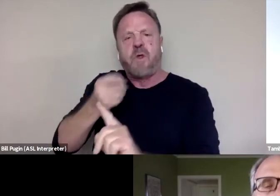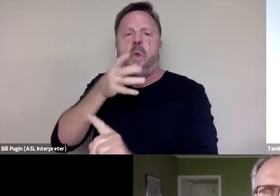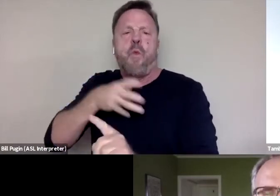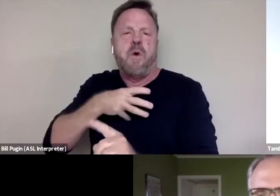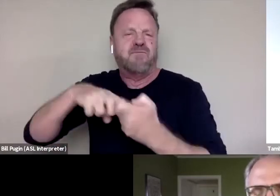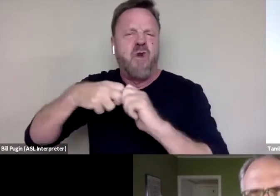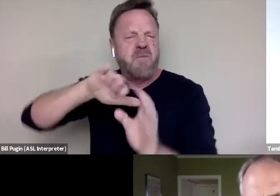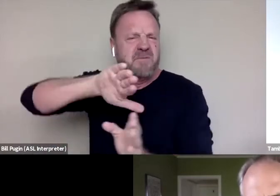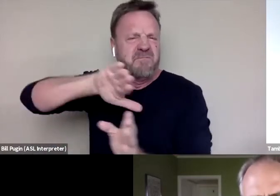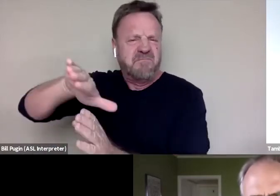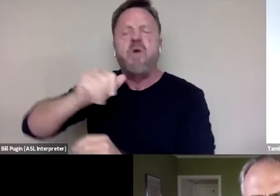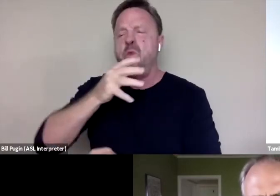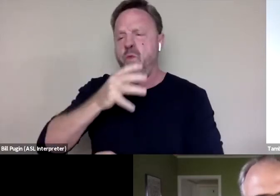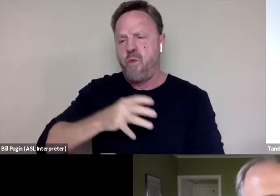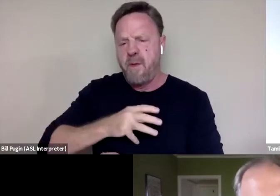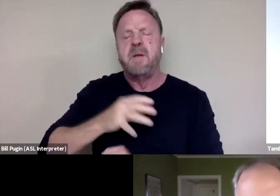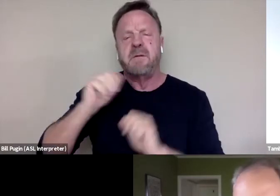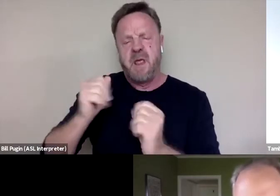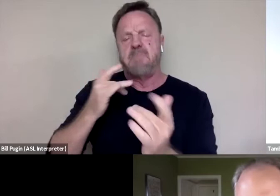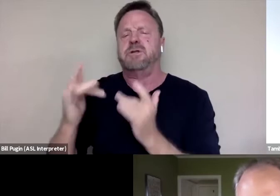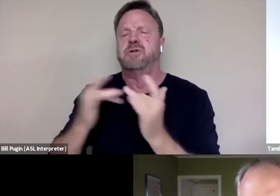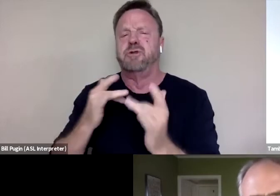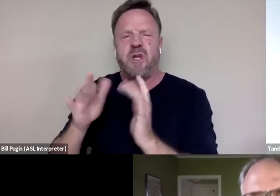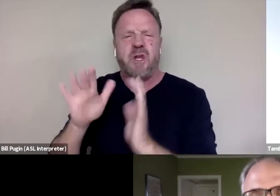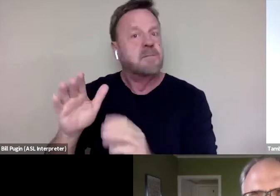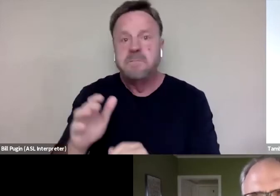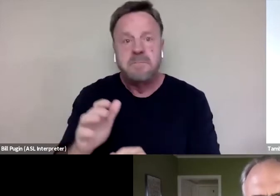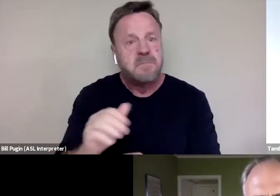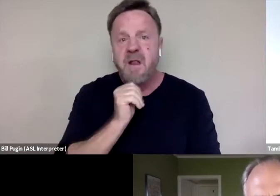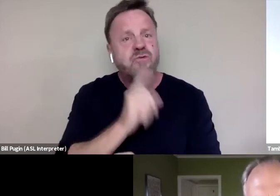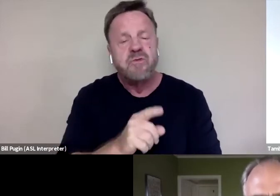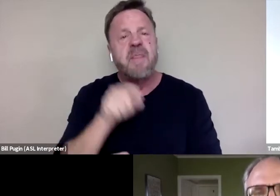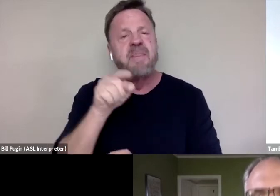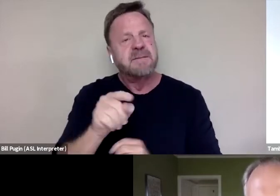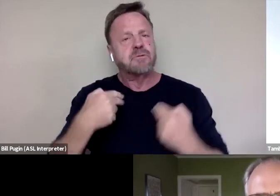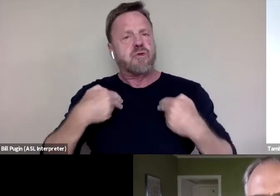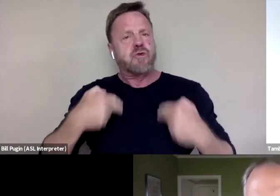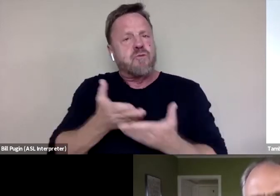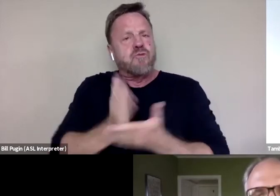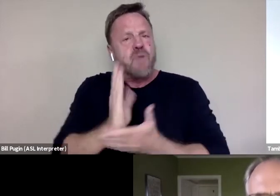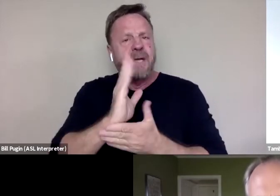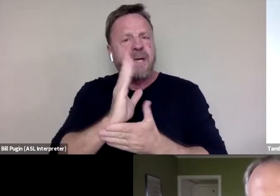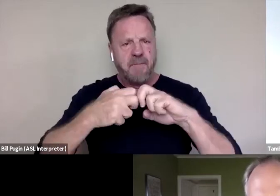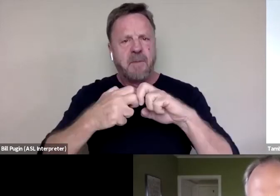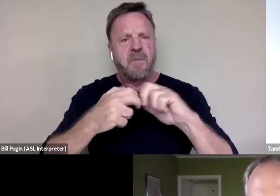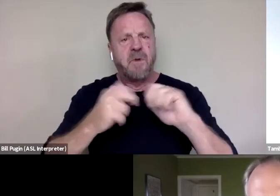Women can be concerned with it. Not true at all. This is a human rights problem. We're all responsible.